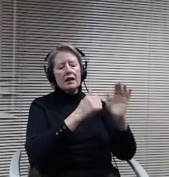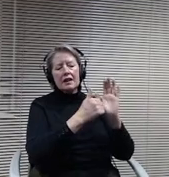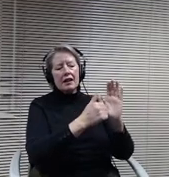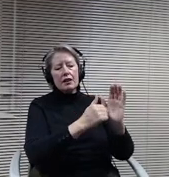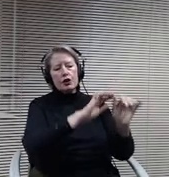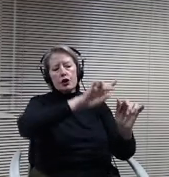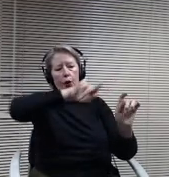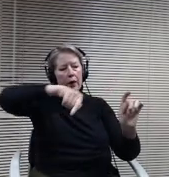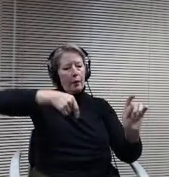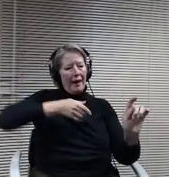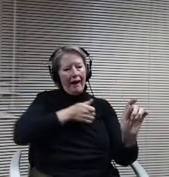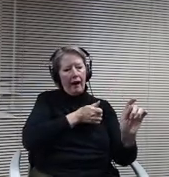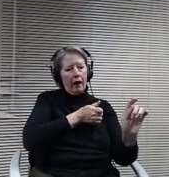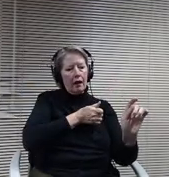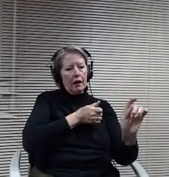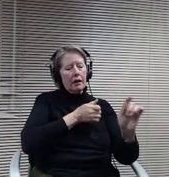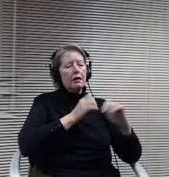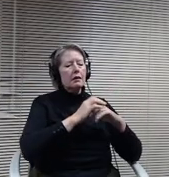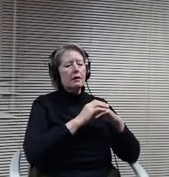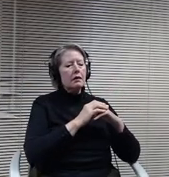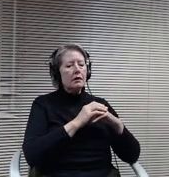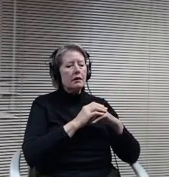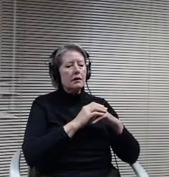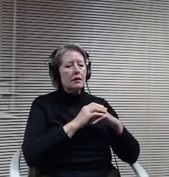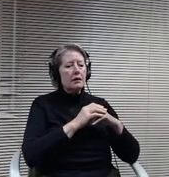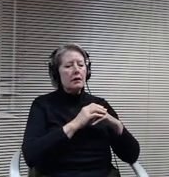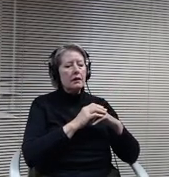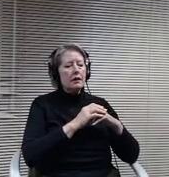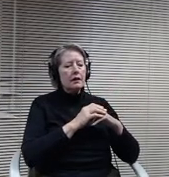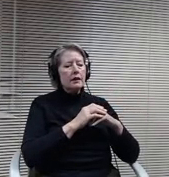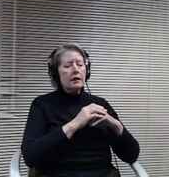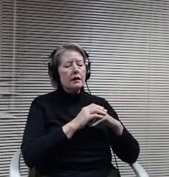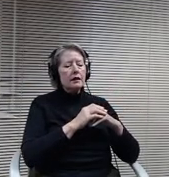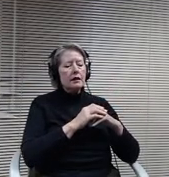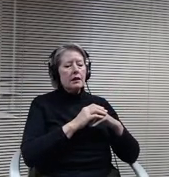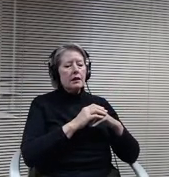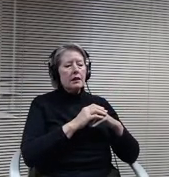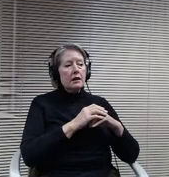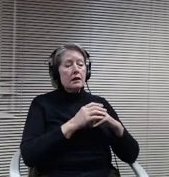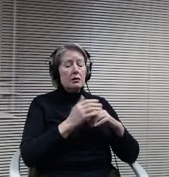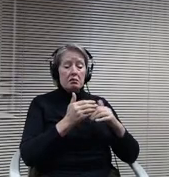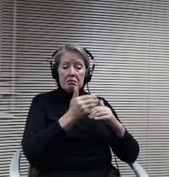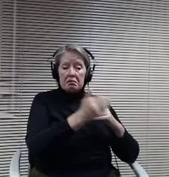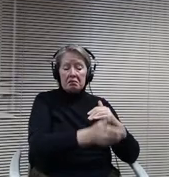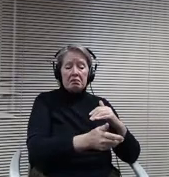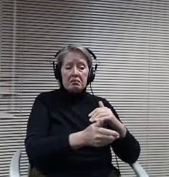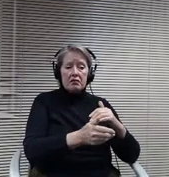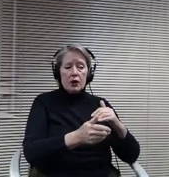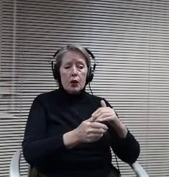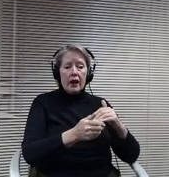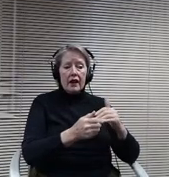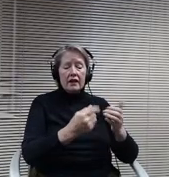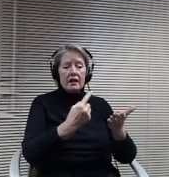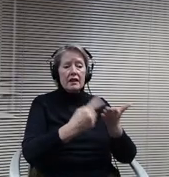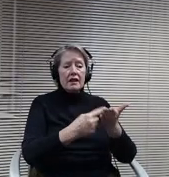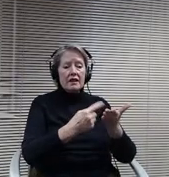McGraw would you go ahead and talk about some of those details so the board can decide whether they want to